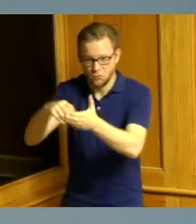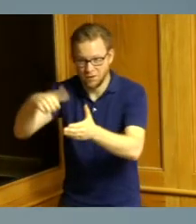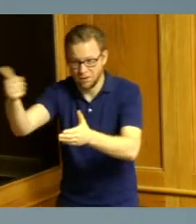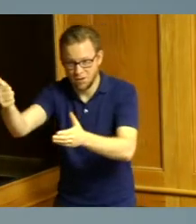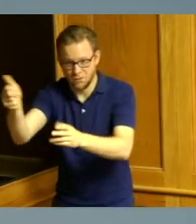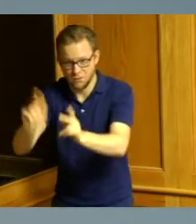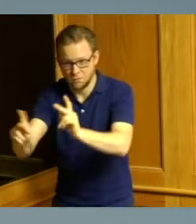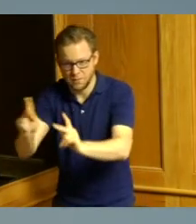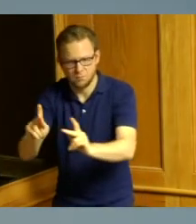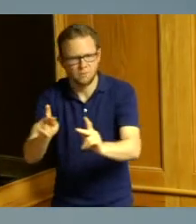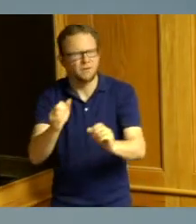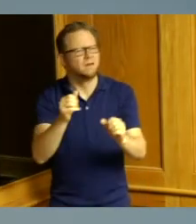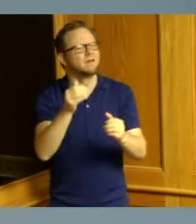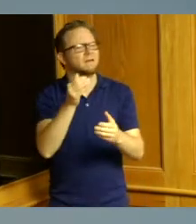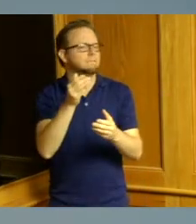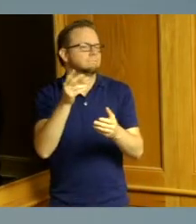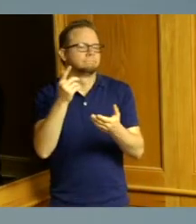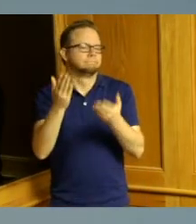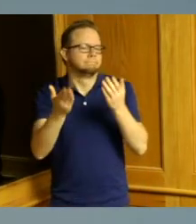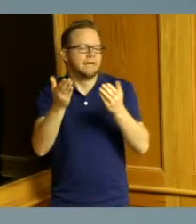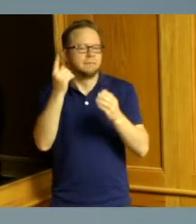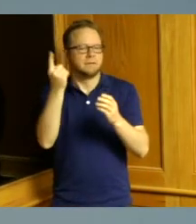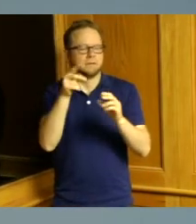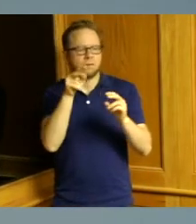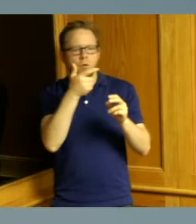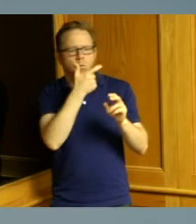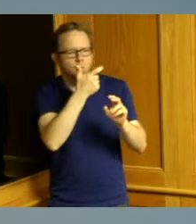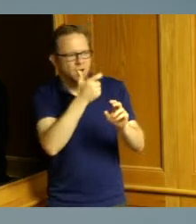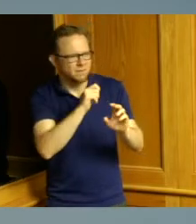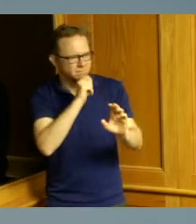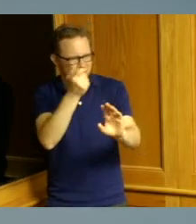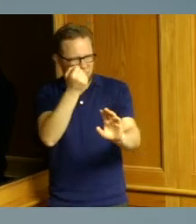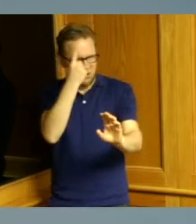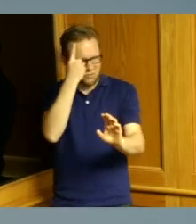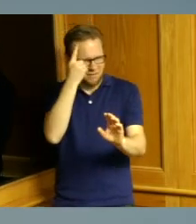who doesn't understand the current dynamic in our community development office where